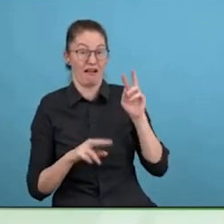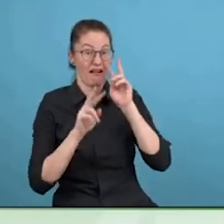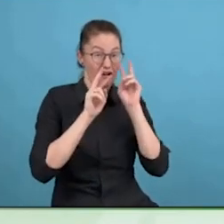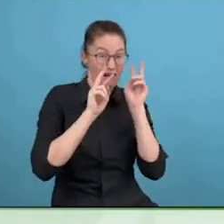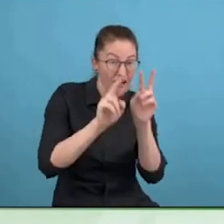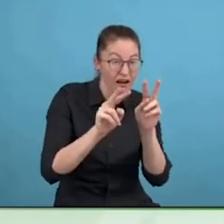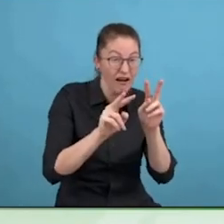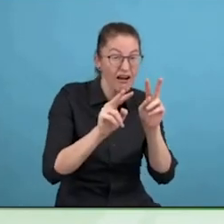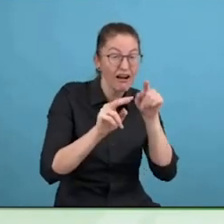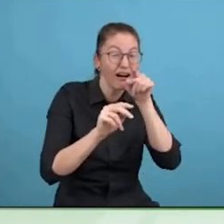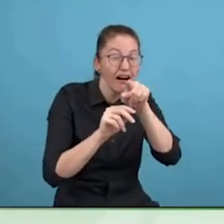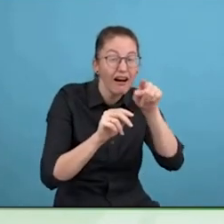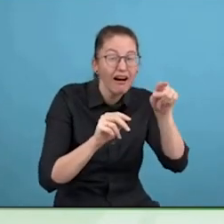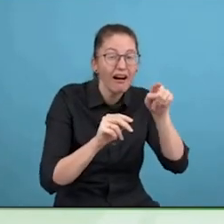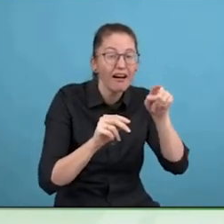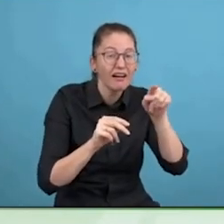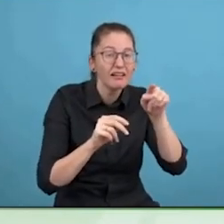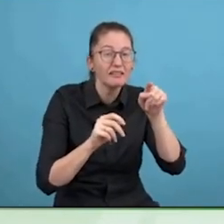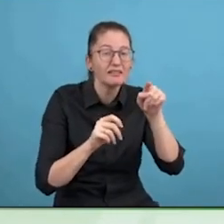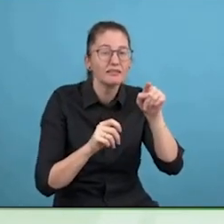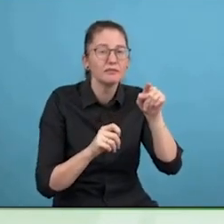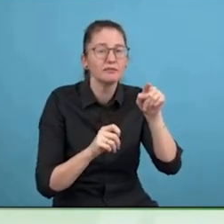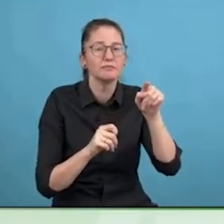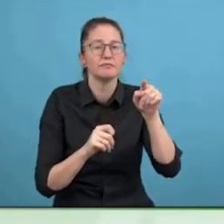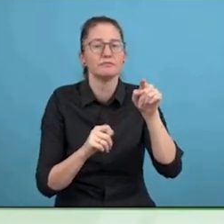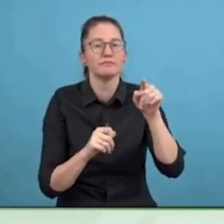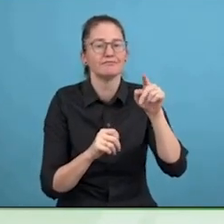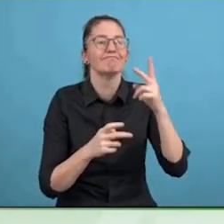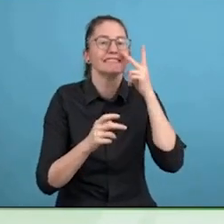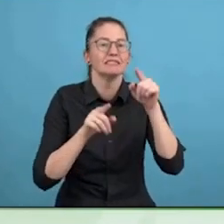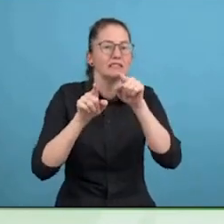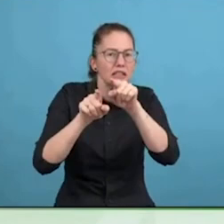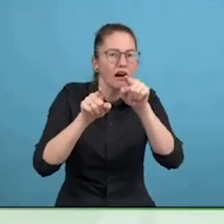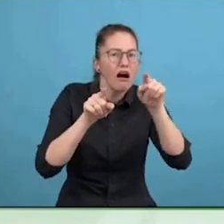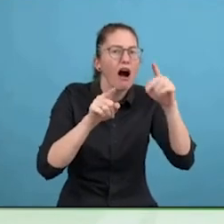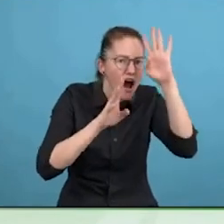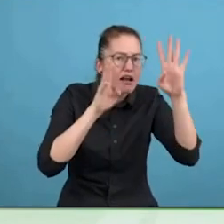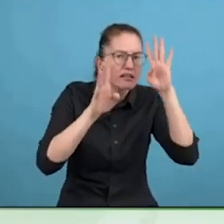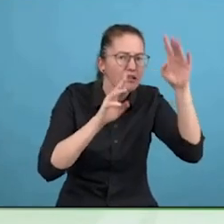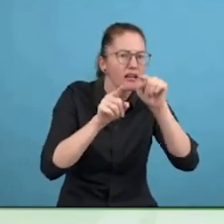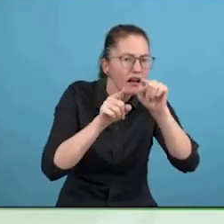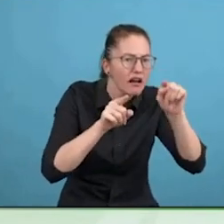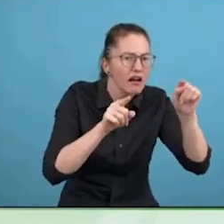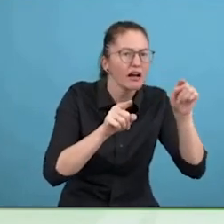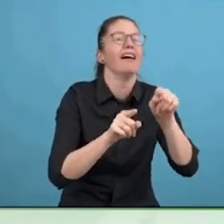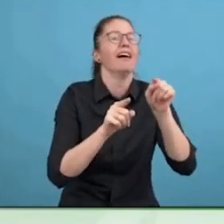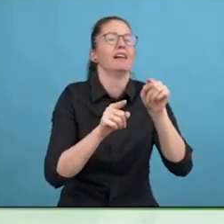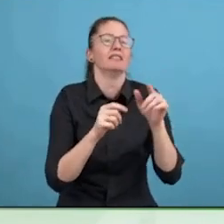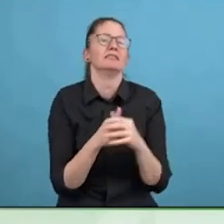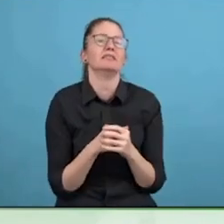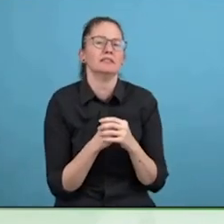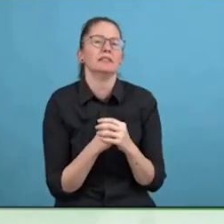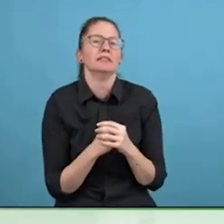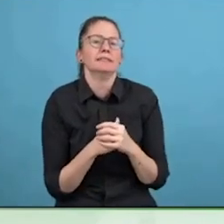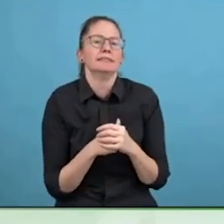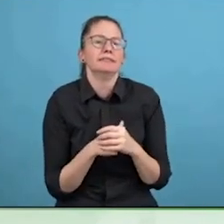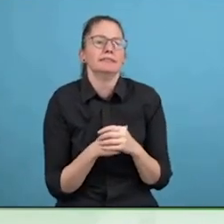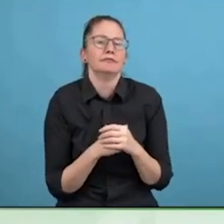Discovery Awards happening tomorrow, 10 countries have signed up, more and more countries are getting involved to take that up to take it to the next